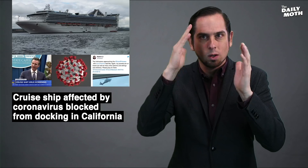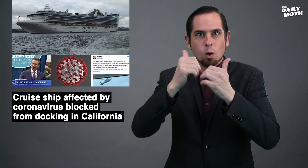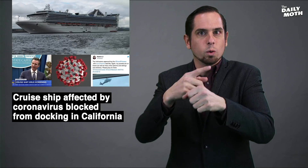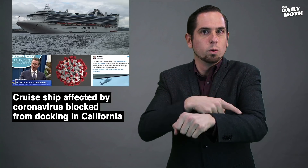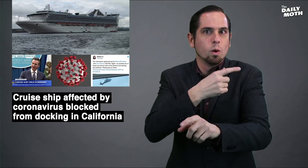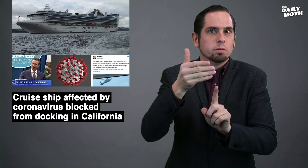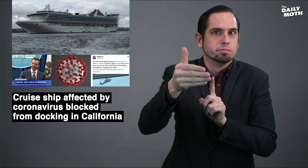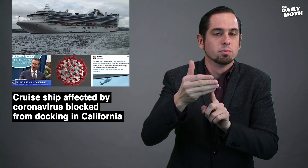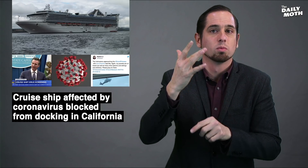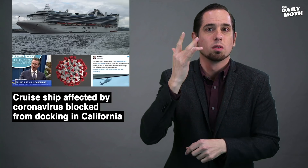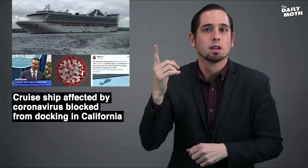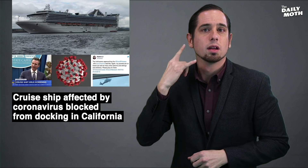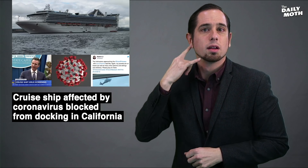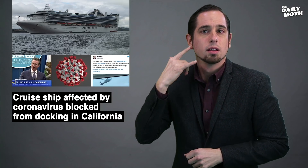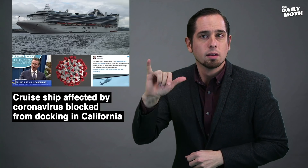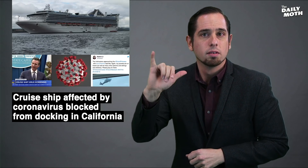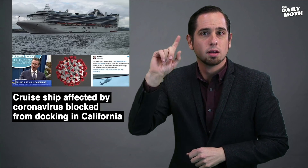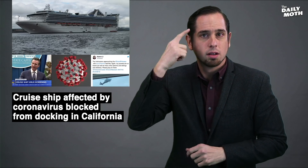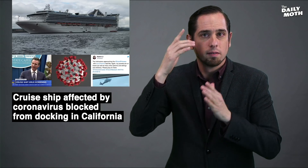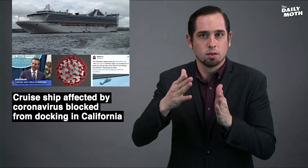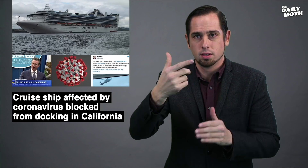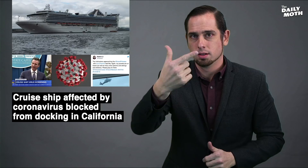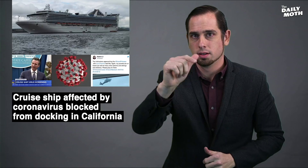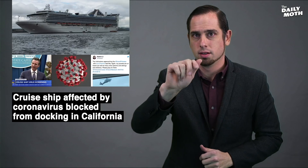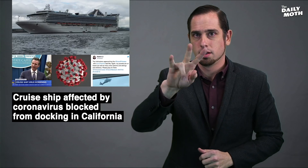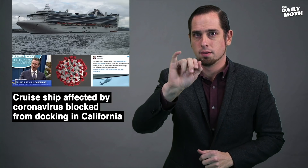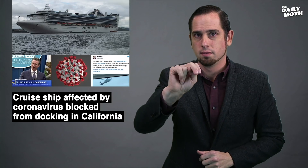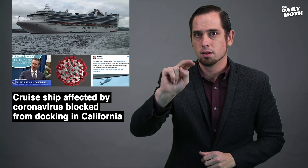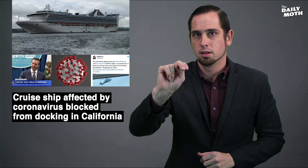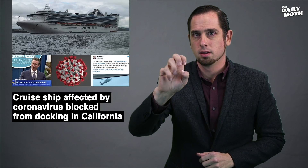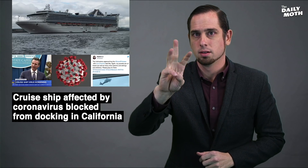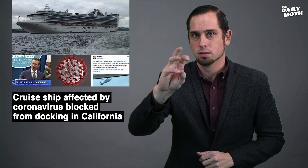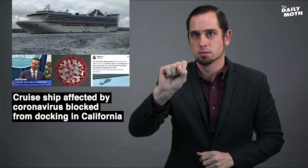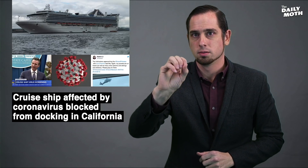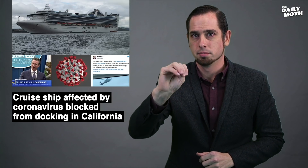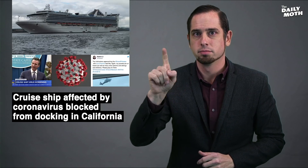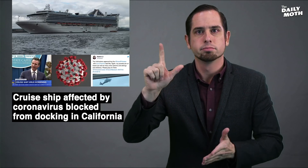for an unknown time because California Gov. Gavin Newsom